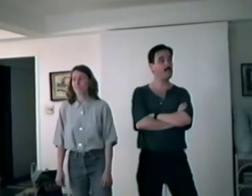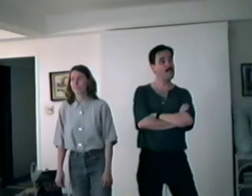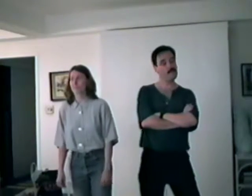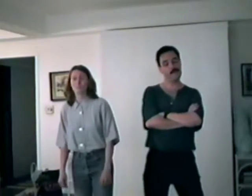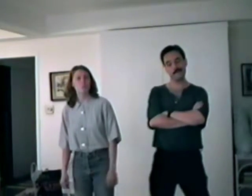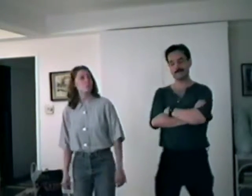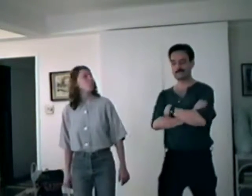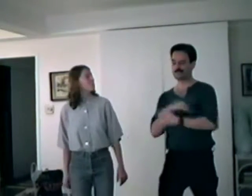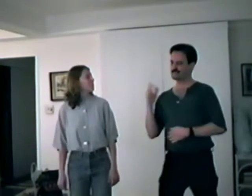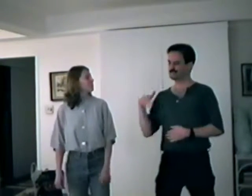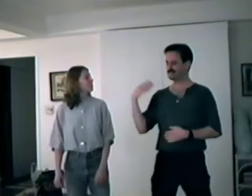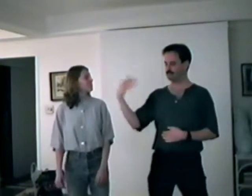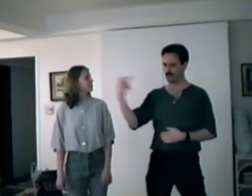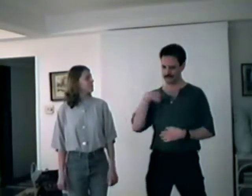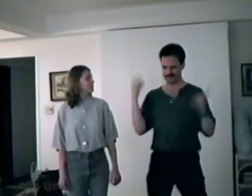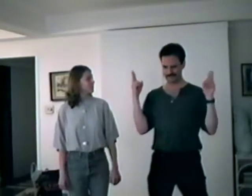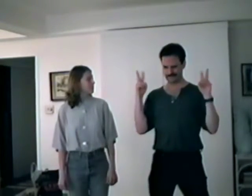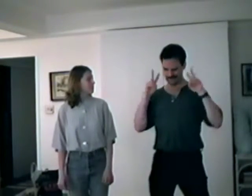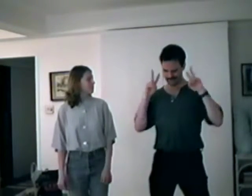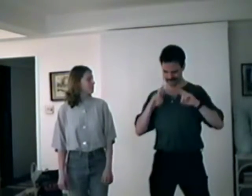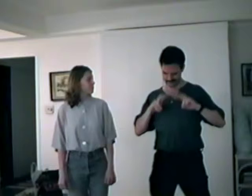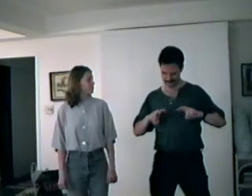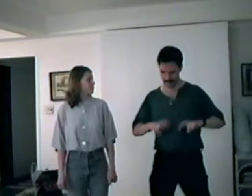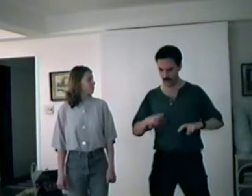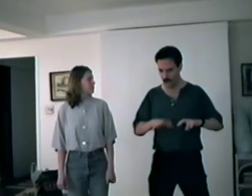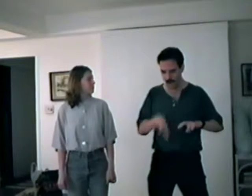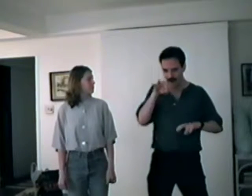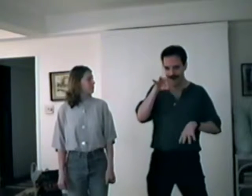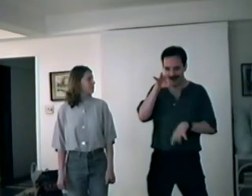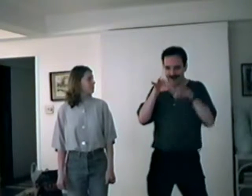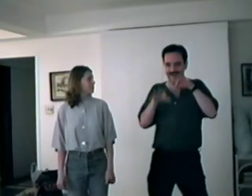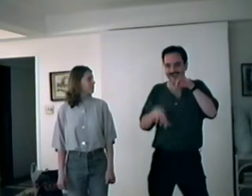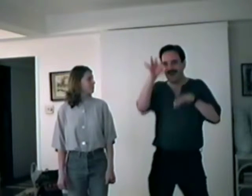When I look at myself And I see in myself